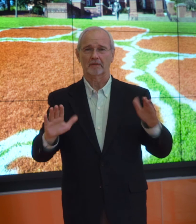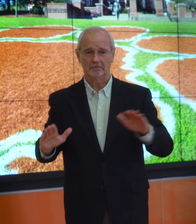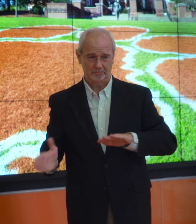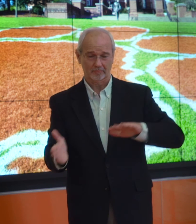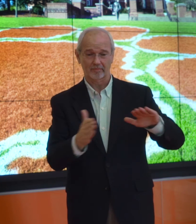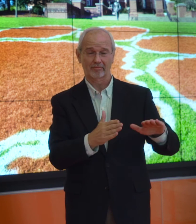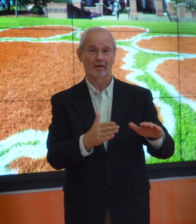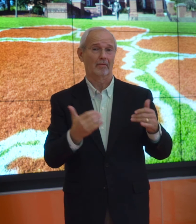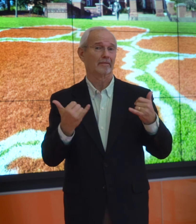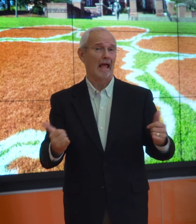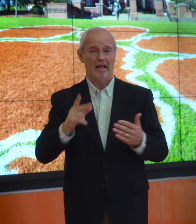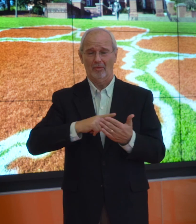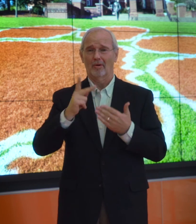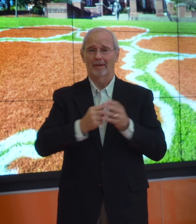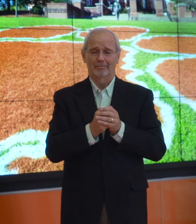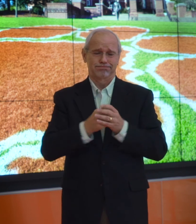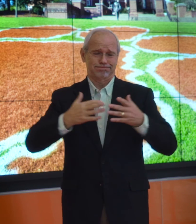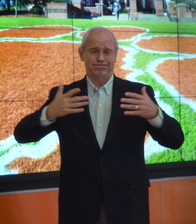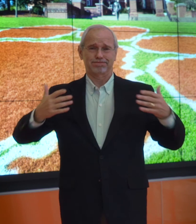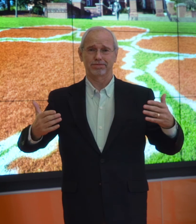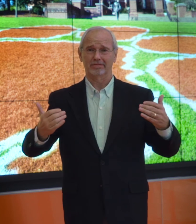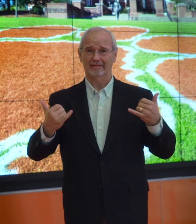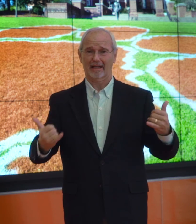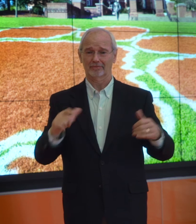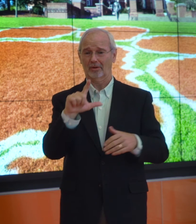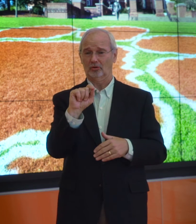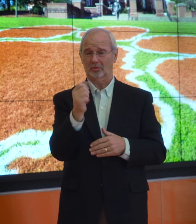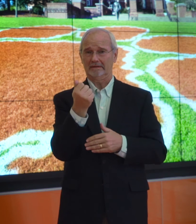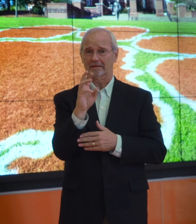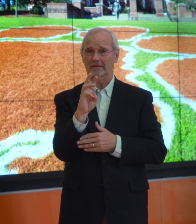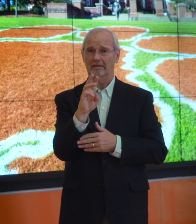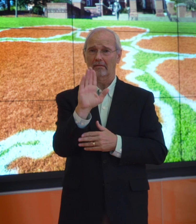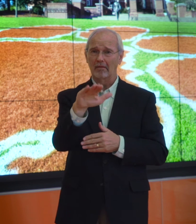Now the program has really grown in 2016.